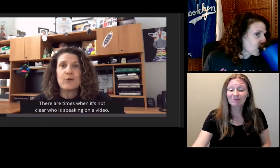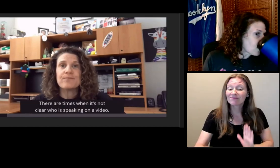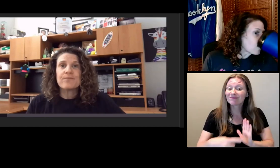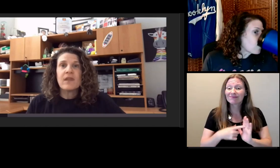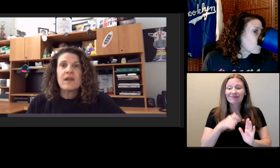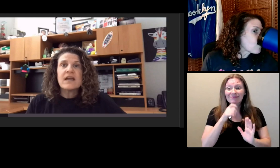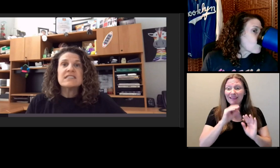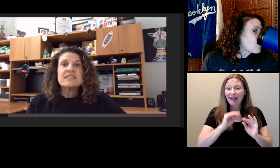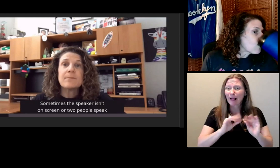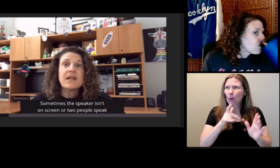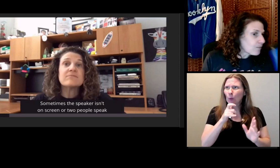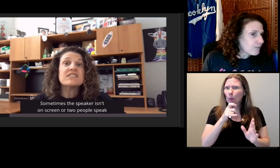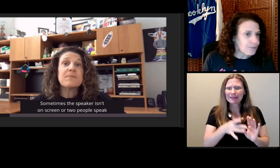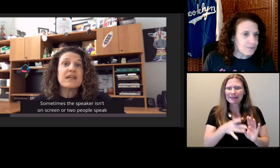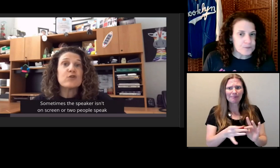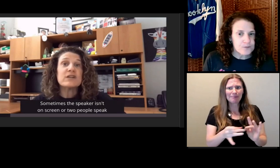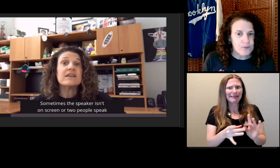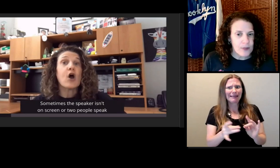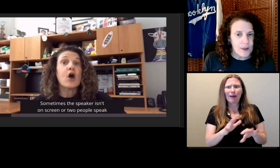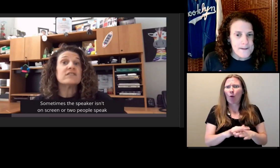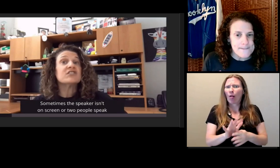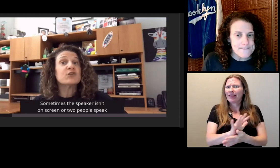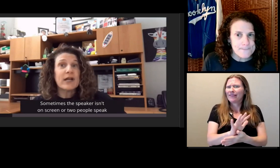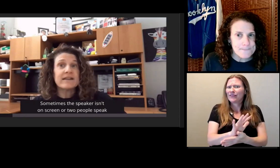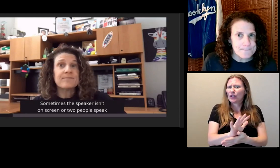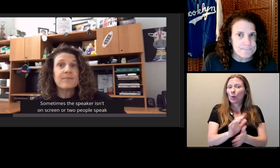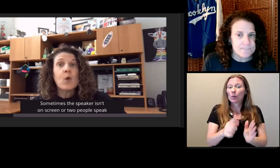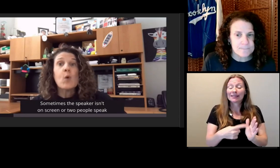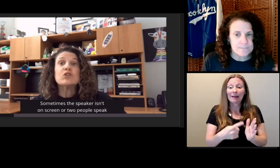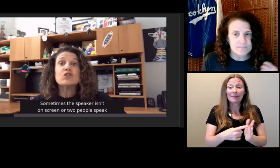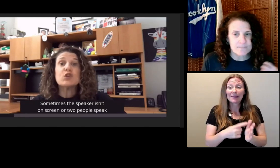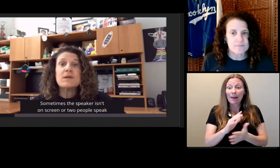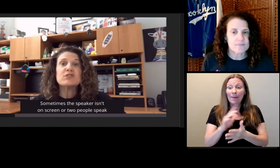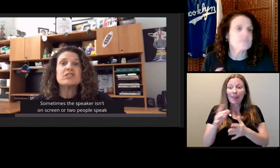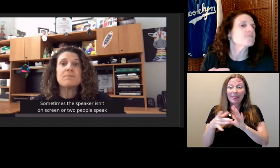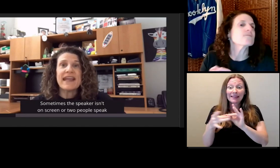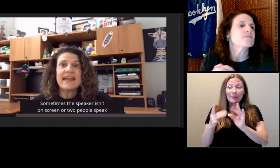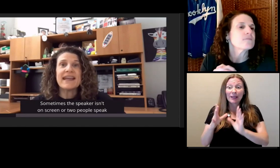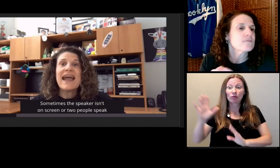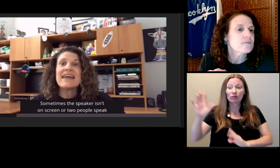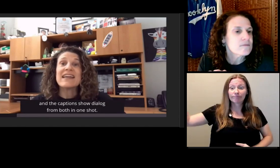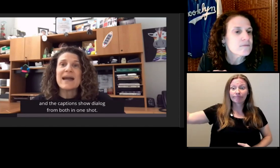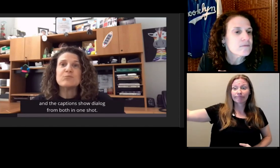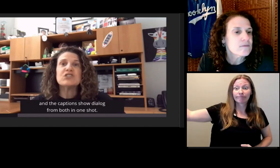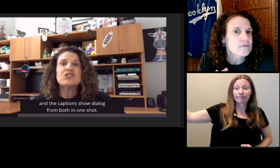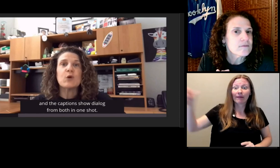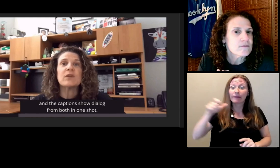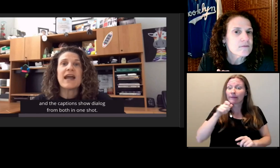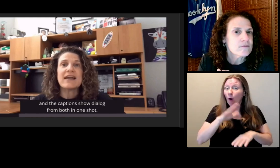Here are two different ways the captions show this. The first clip uses a person's name. Take a look. Wait!